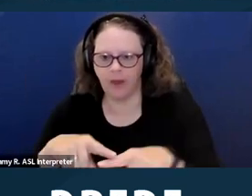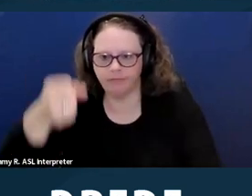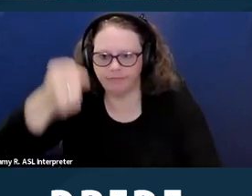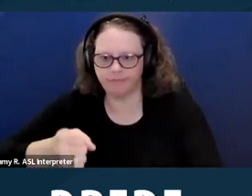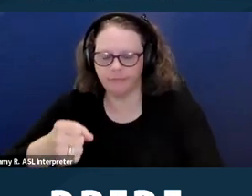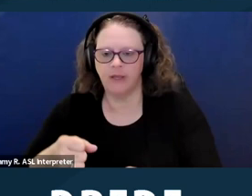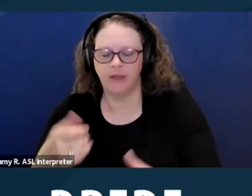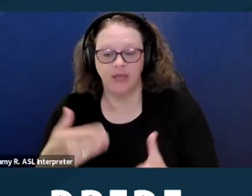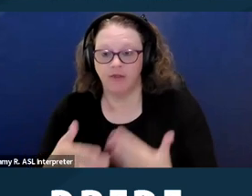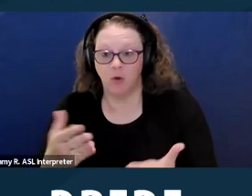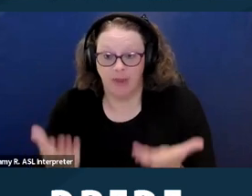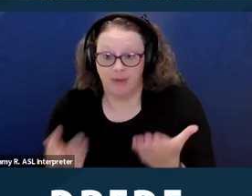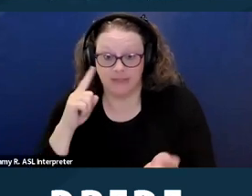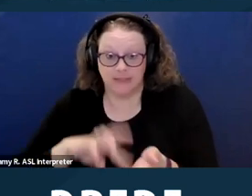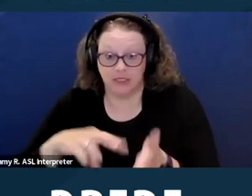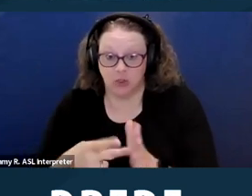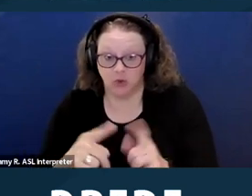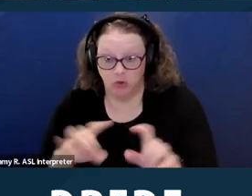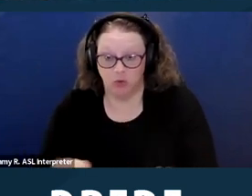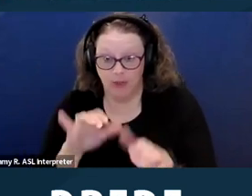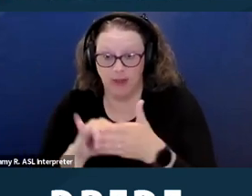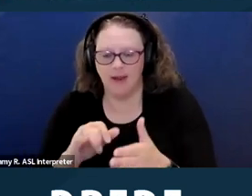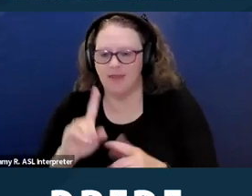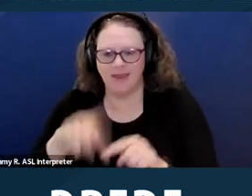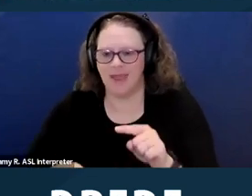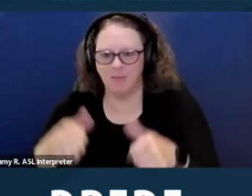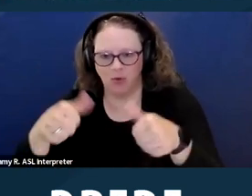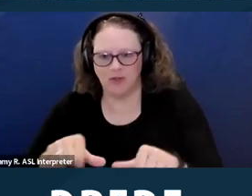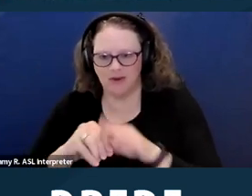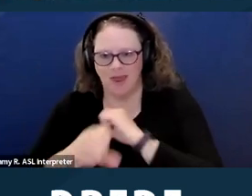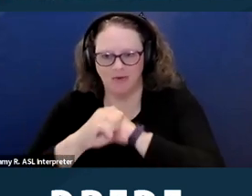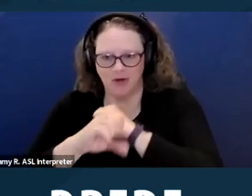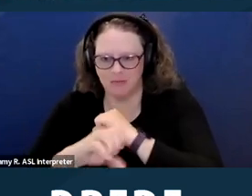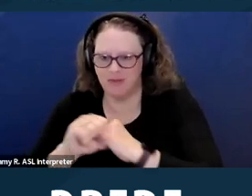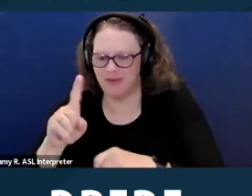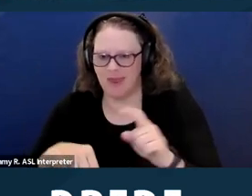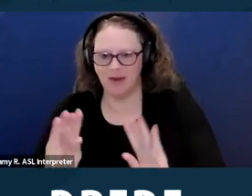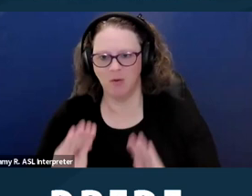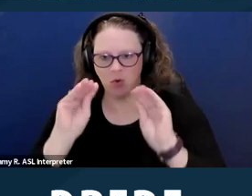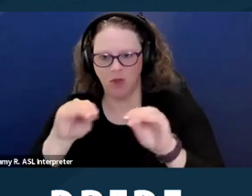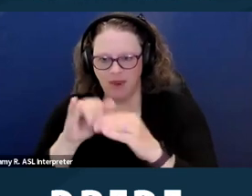Later to some degree they can't post it in an advertisement. They can't put it in a published statement.